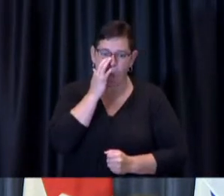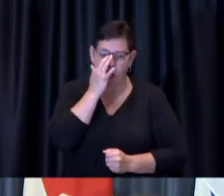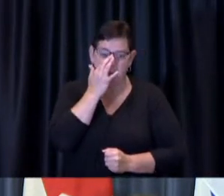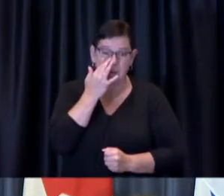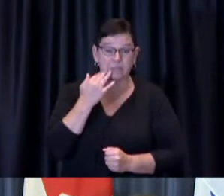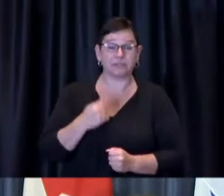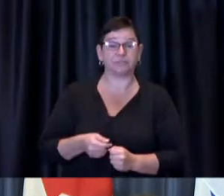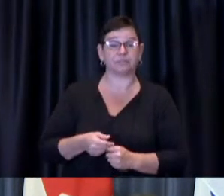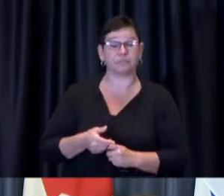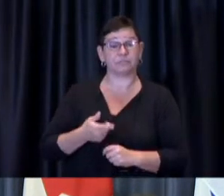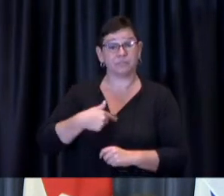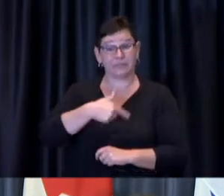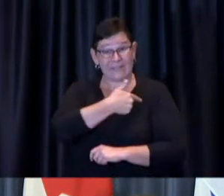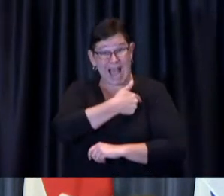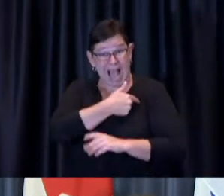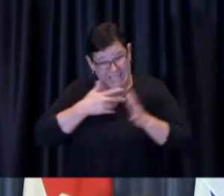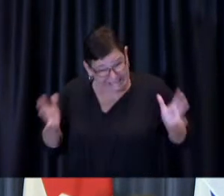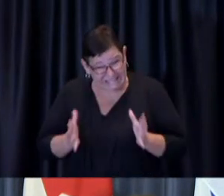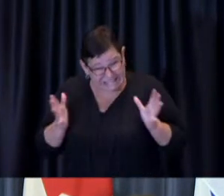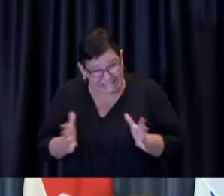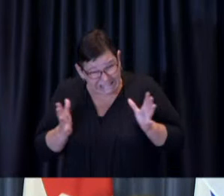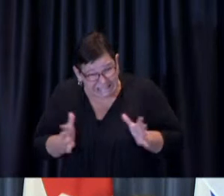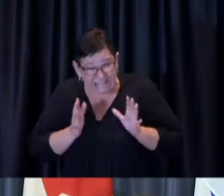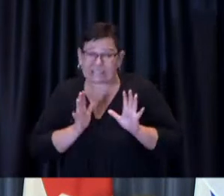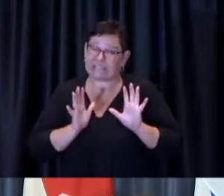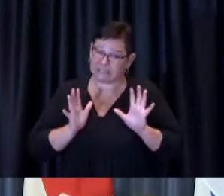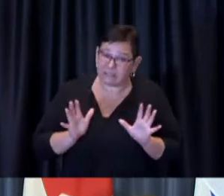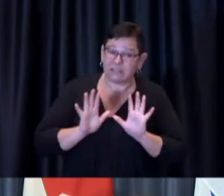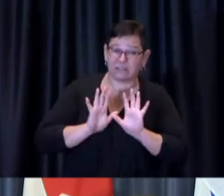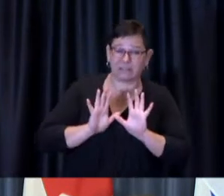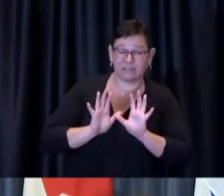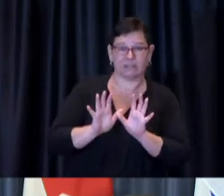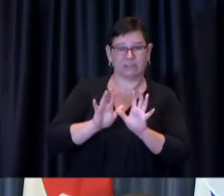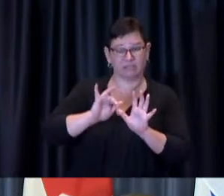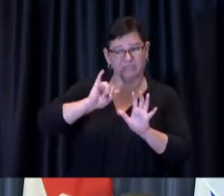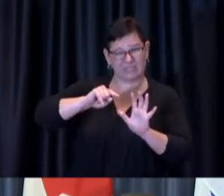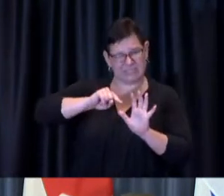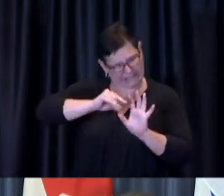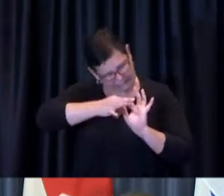clinics is to connect with the neighbourhood residents on the ground in their communities